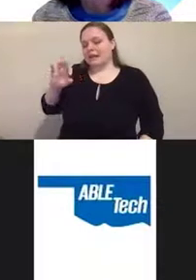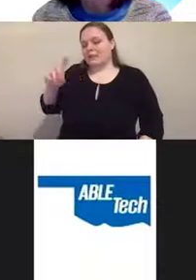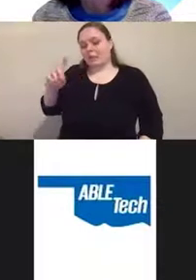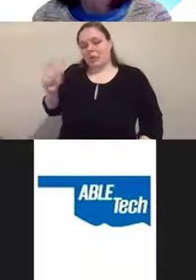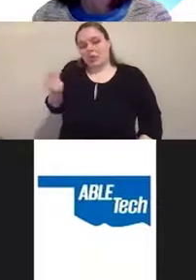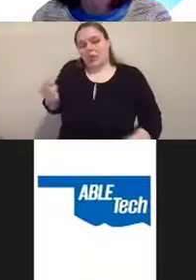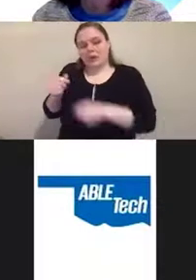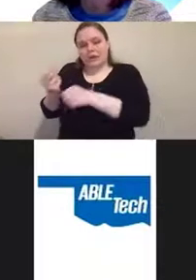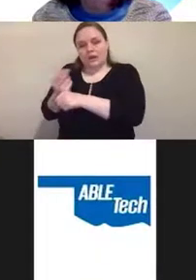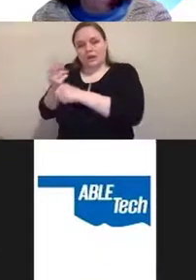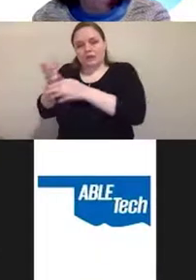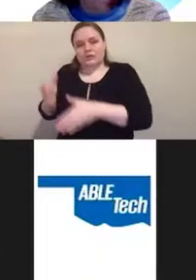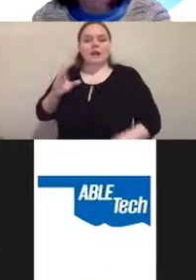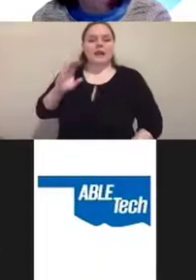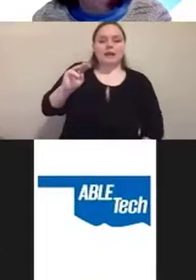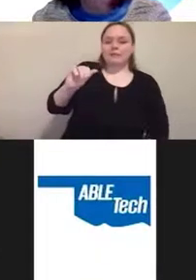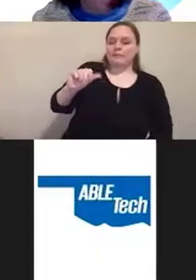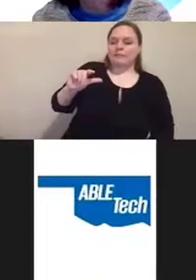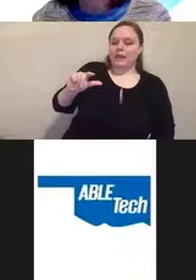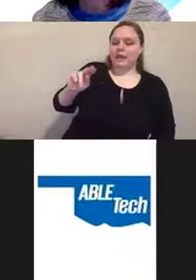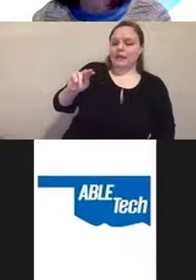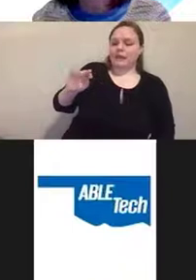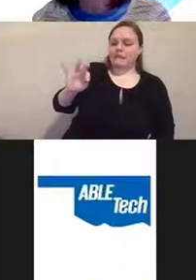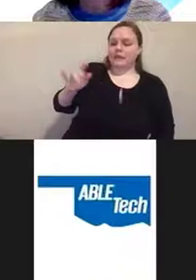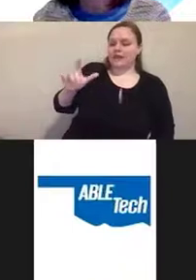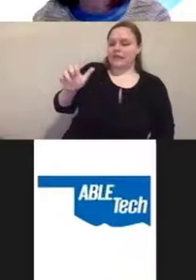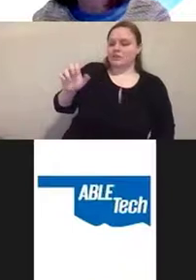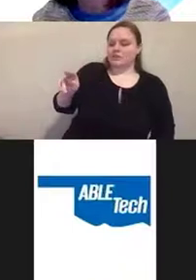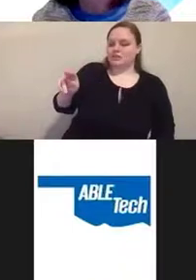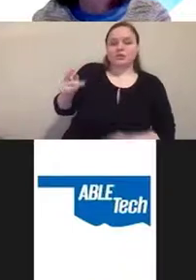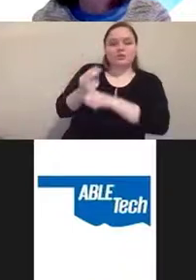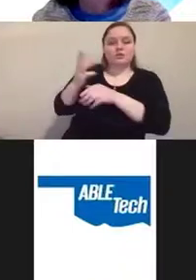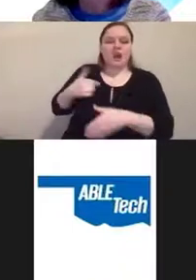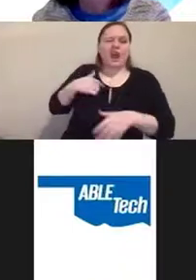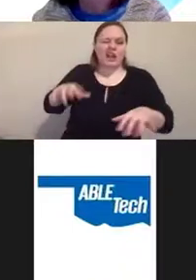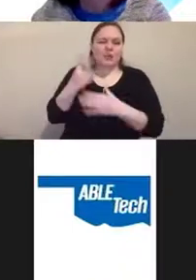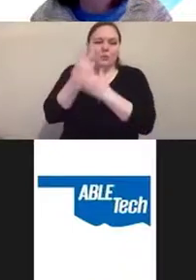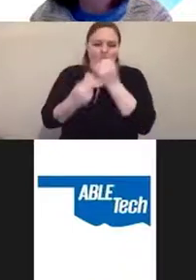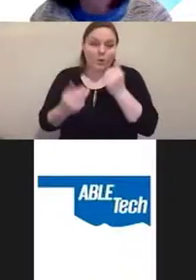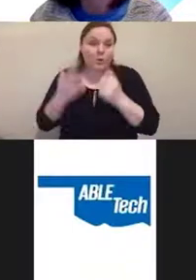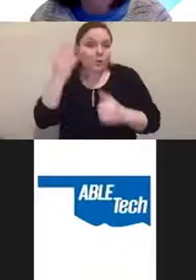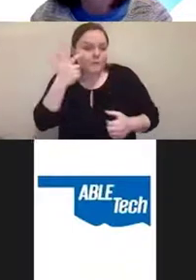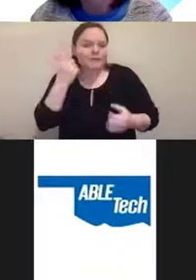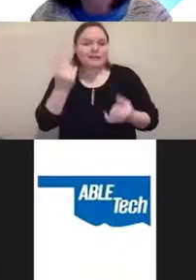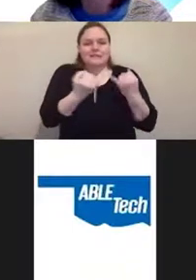So I do both simultaneously because of independent disabilities that I have.